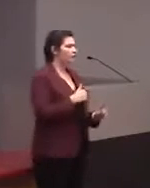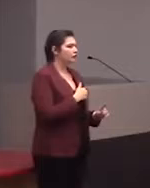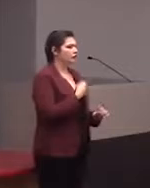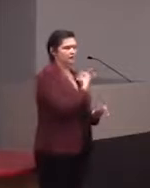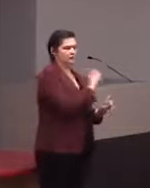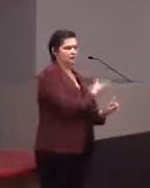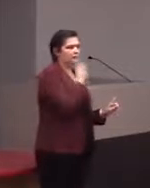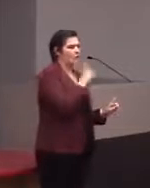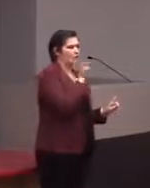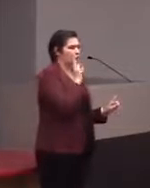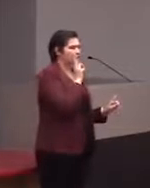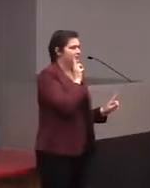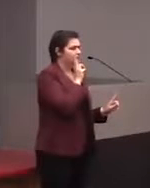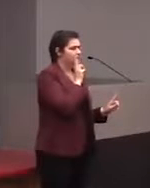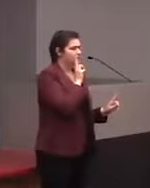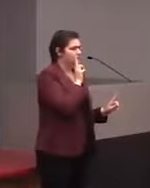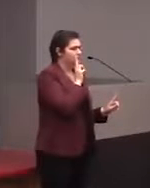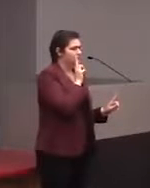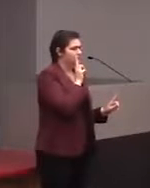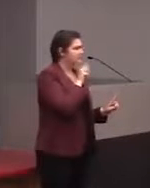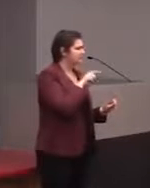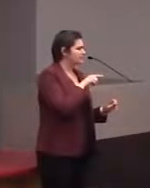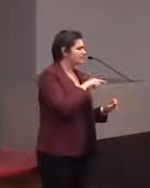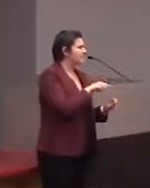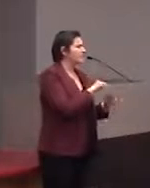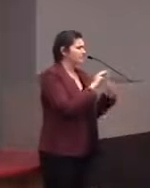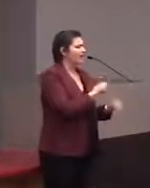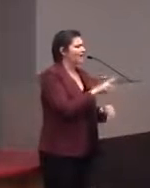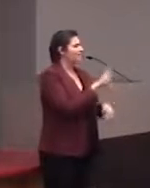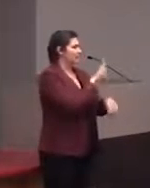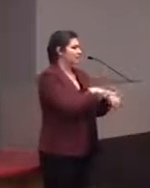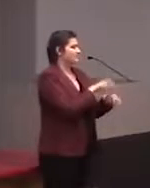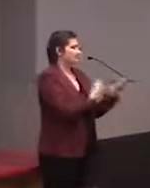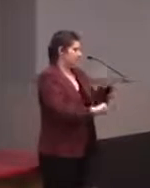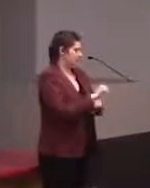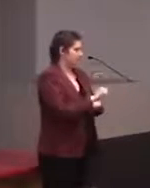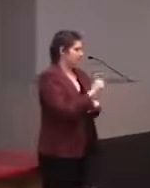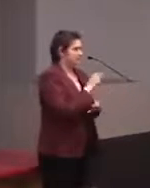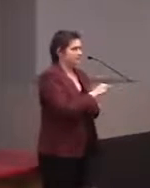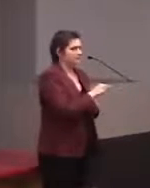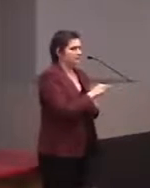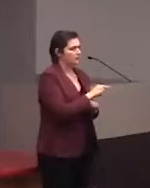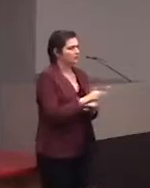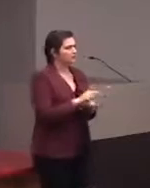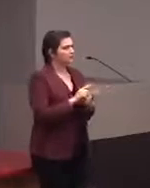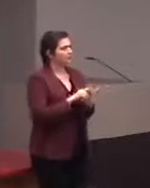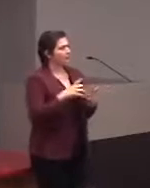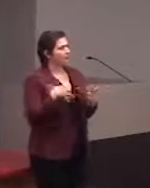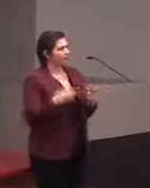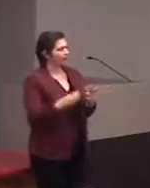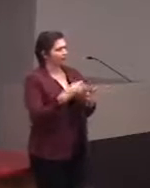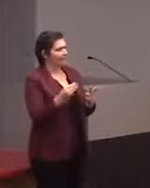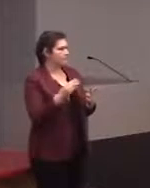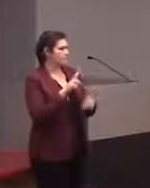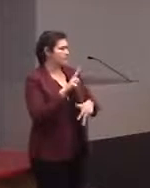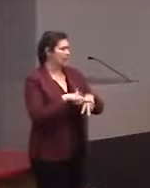Houston Museum of Natural Science and for the National Museum of Health and Medicine,